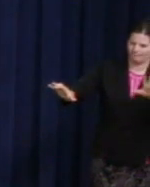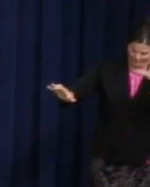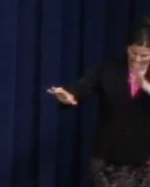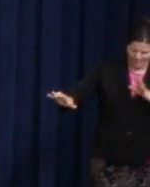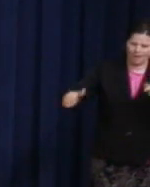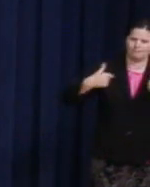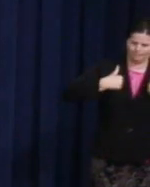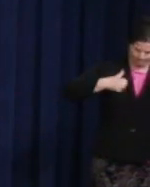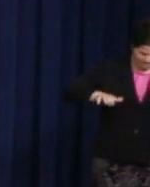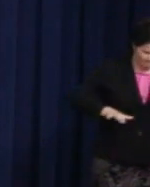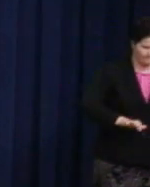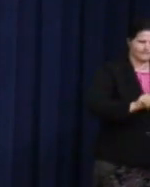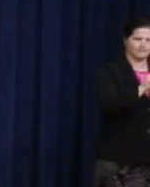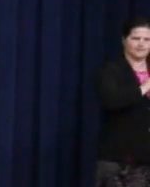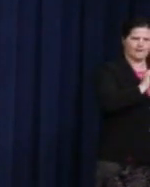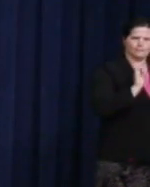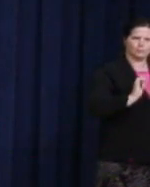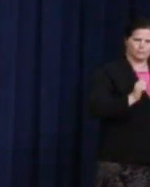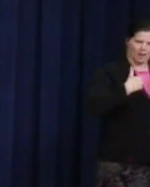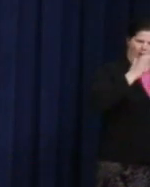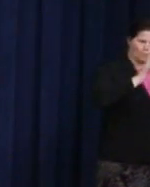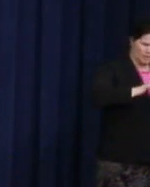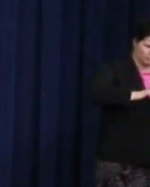in the ongoing human struggle for freedom.